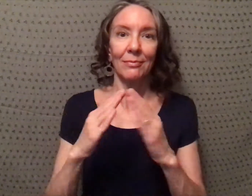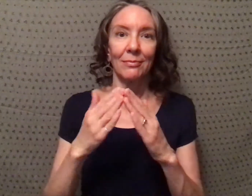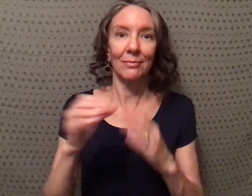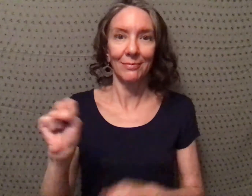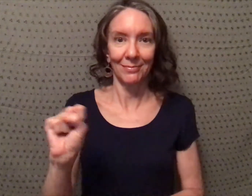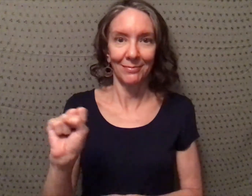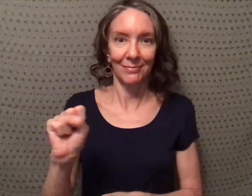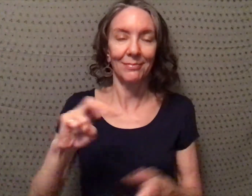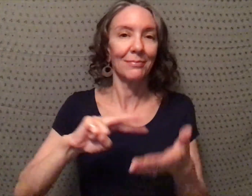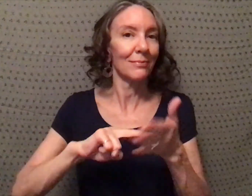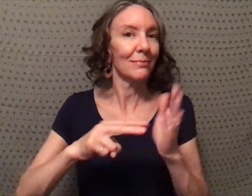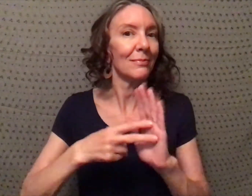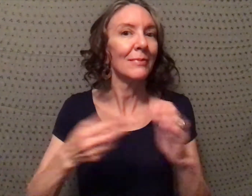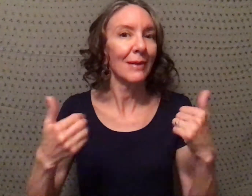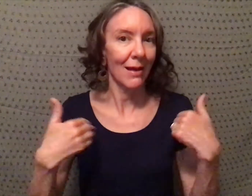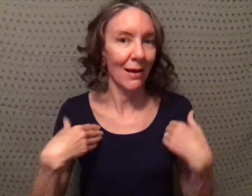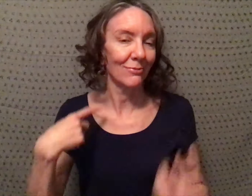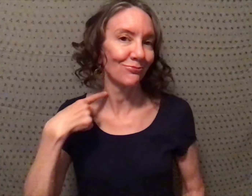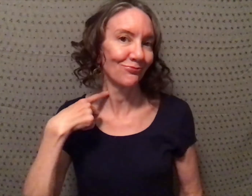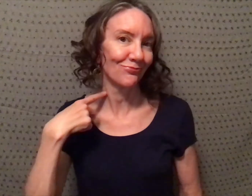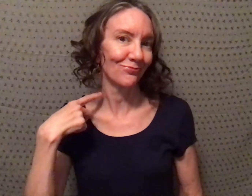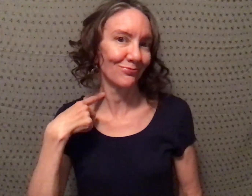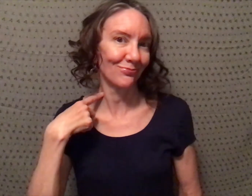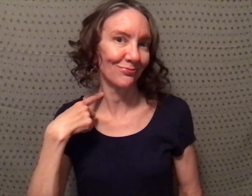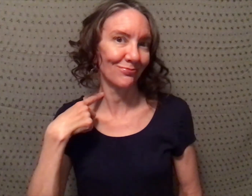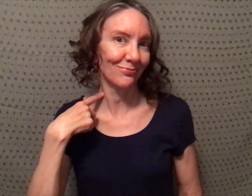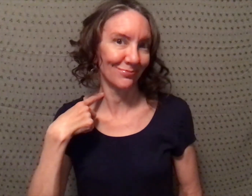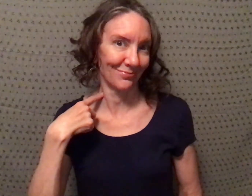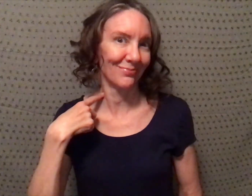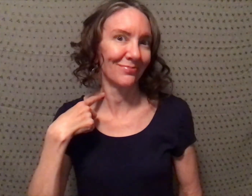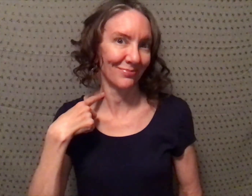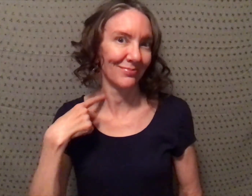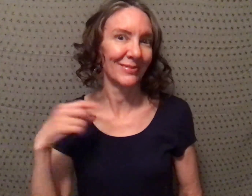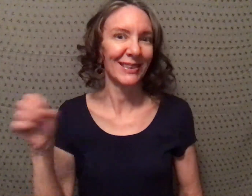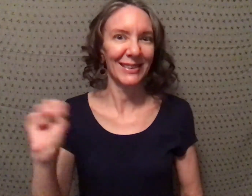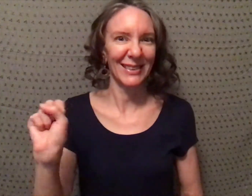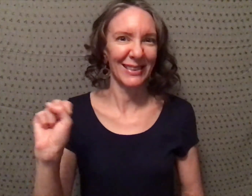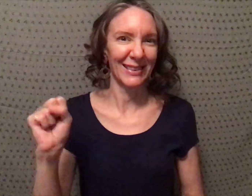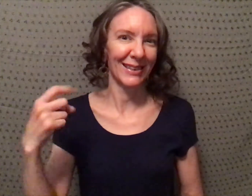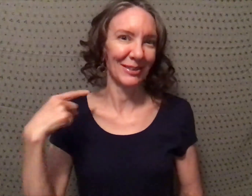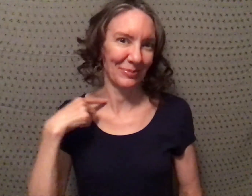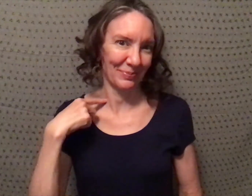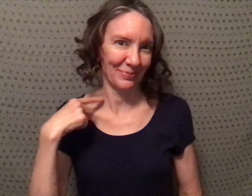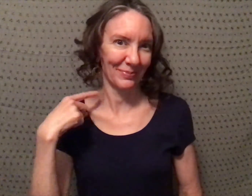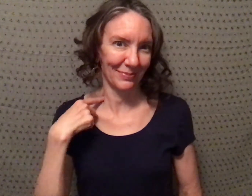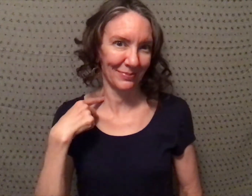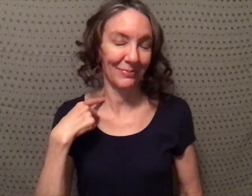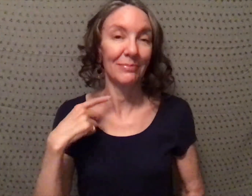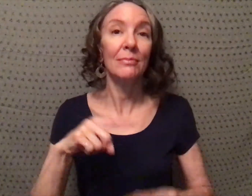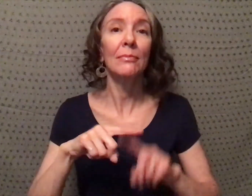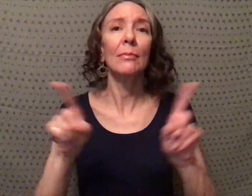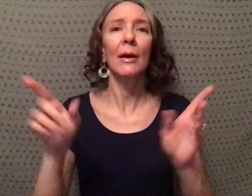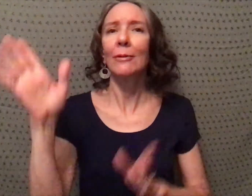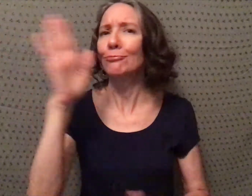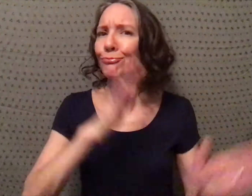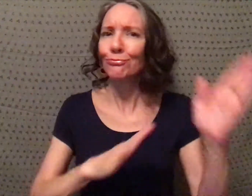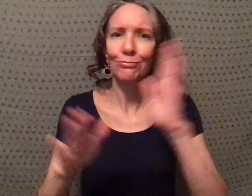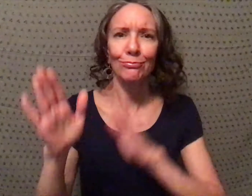Seattle... And so that means I have an accent in my sign. Yeah! I have a Seattle accent but don't